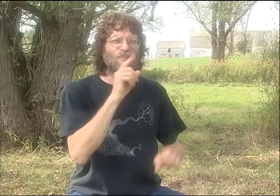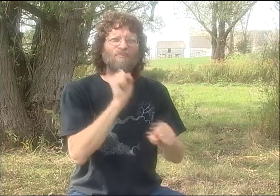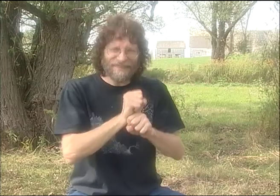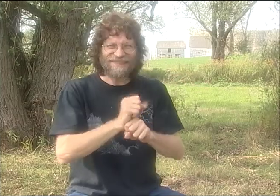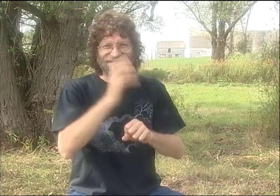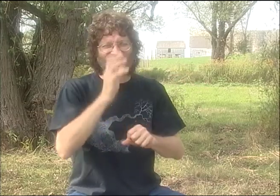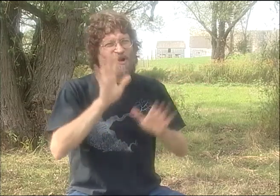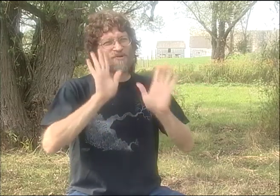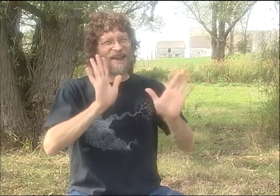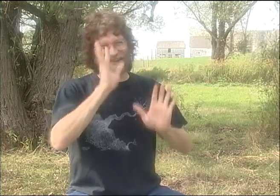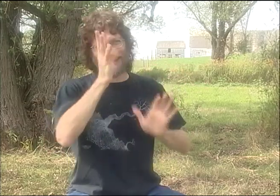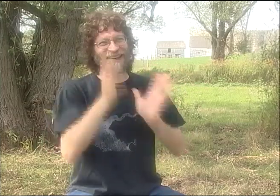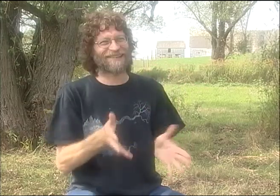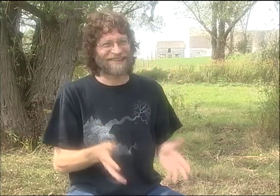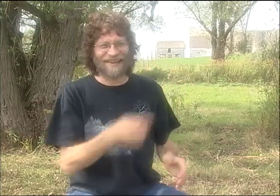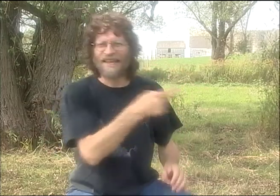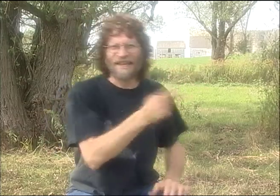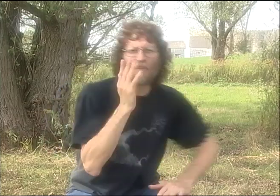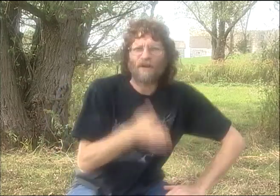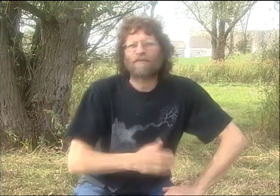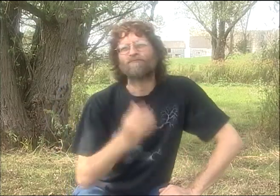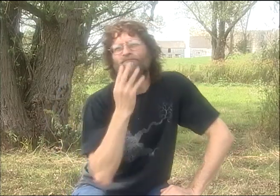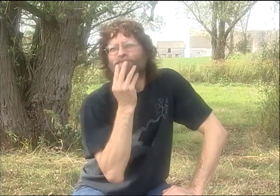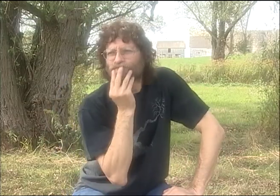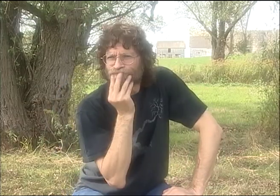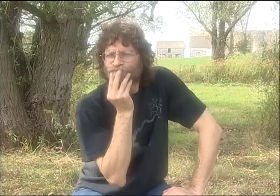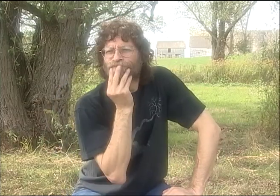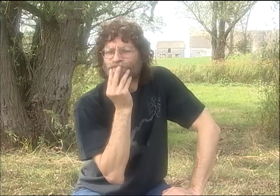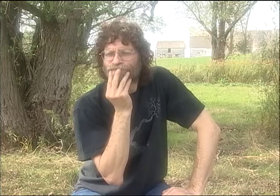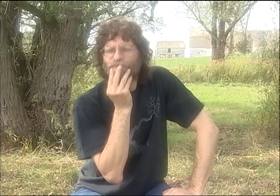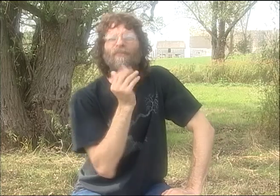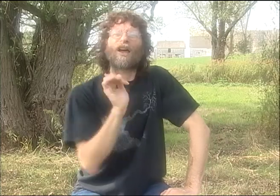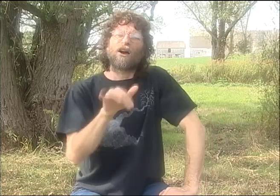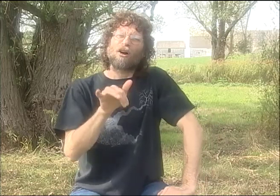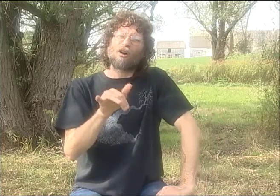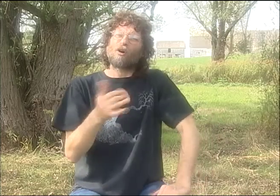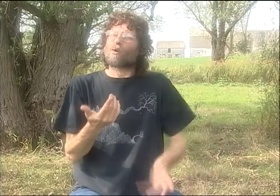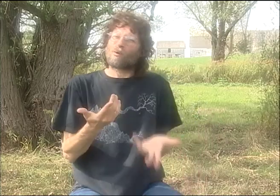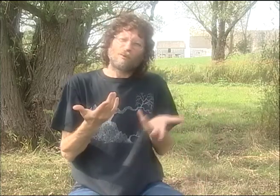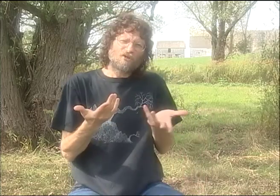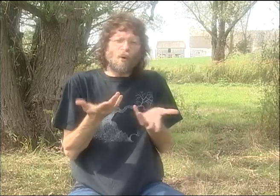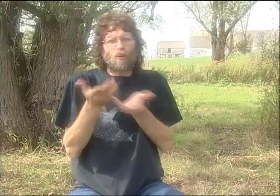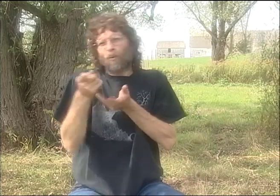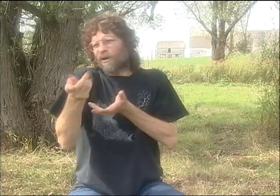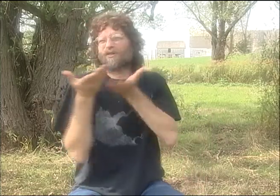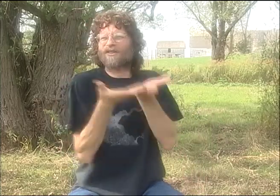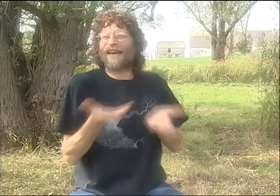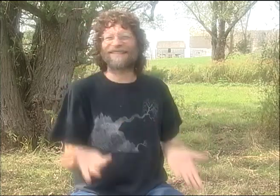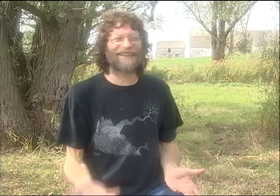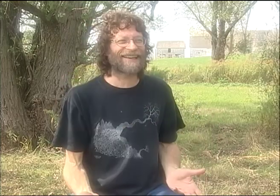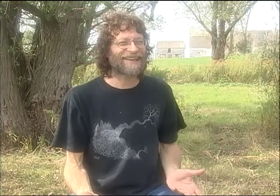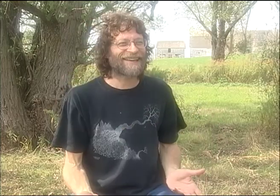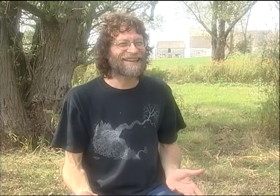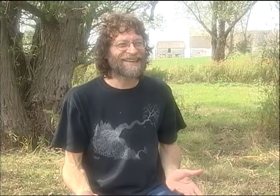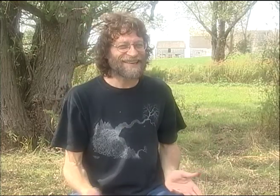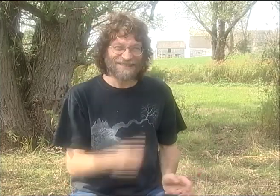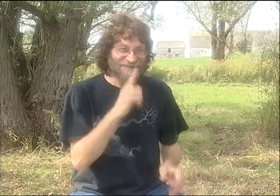"WHAT ARE YOU TALKING ABOUT? PETER COOK'S THE MOST AMAZING..." YOU KNOW, I JUST WANT TO, LIKE, GO TO IT. BUT HE IS JUST SO GREAT, HE'S SO CREATIVE.